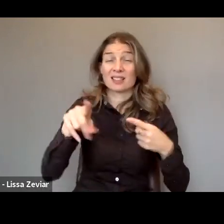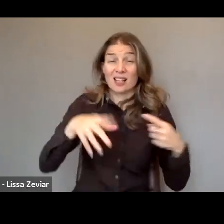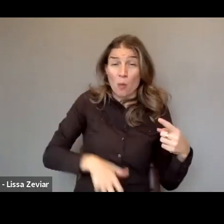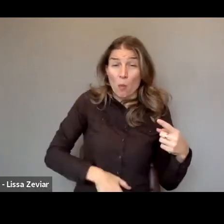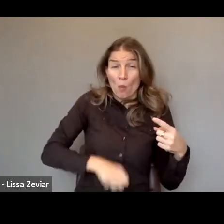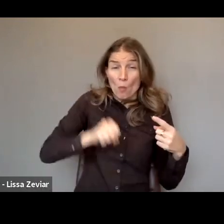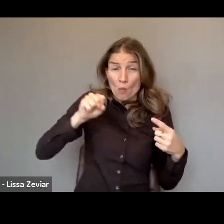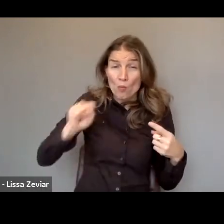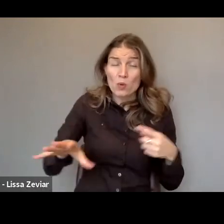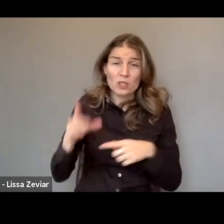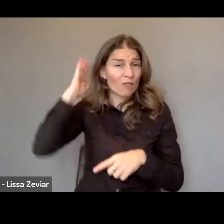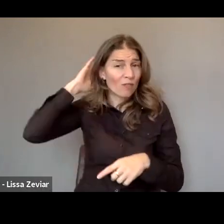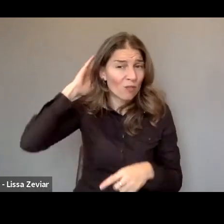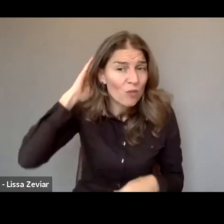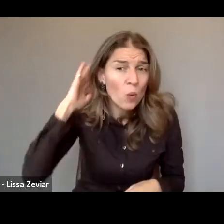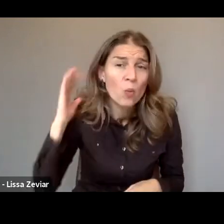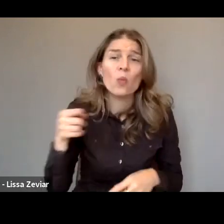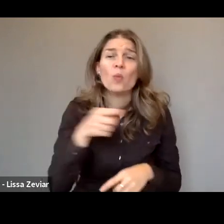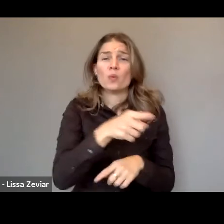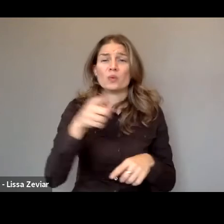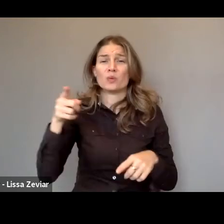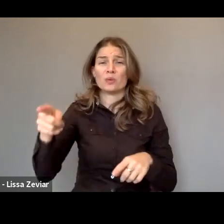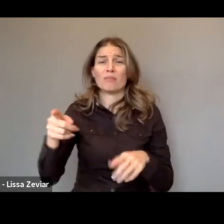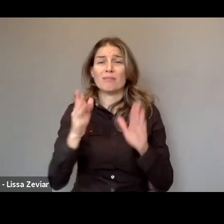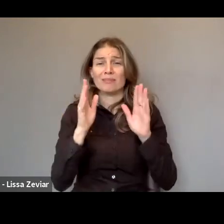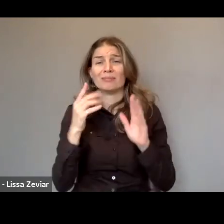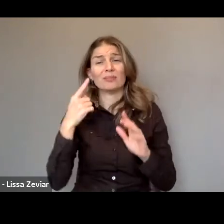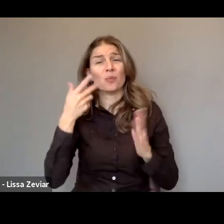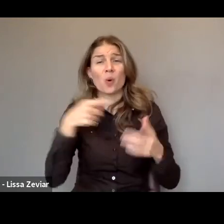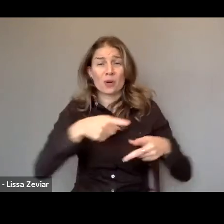genital mutilation, etc., are considered in this regard